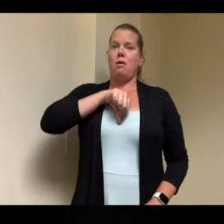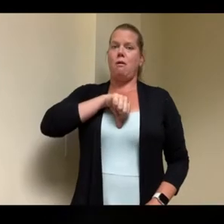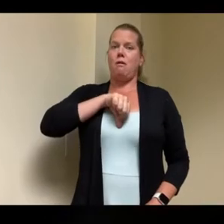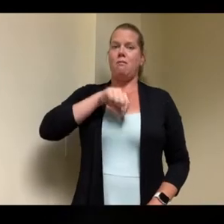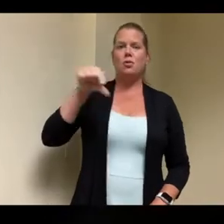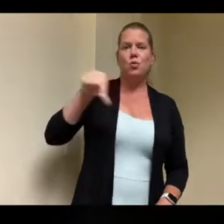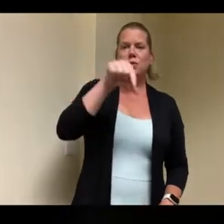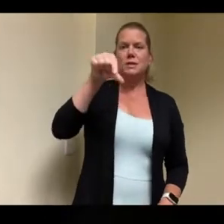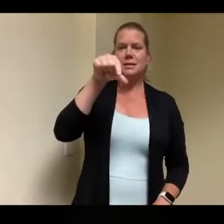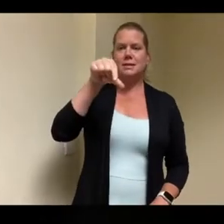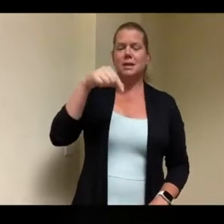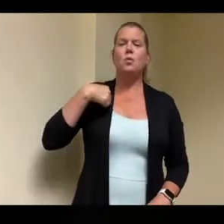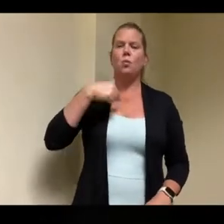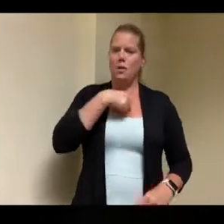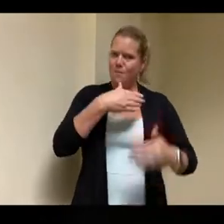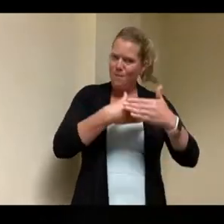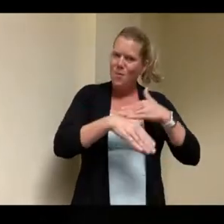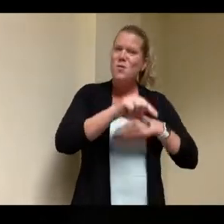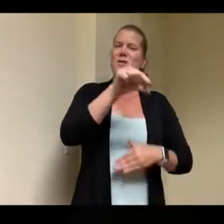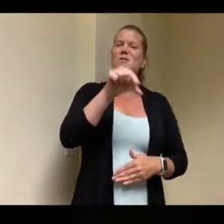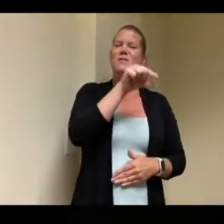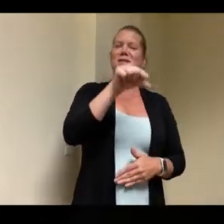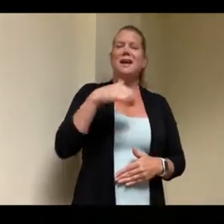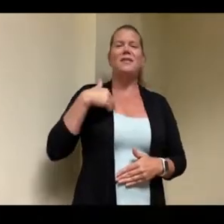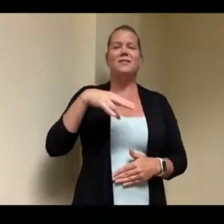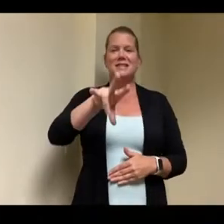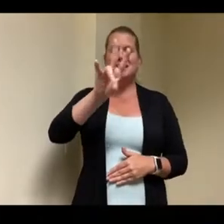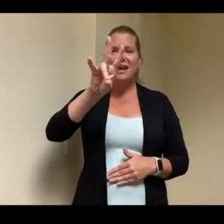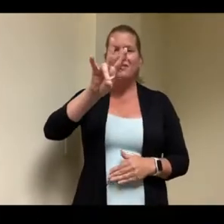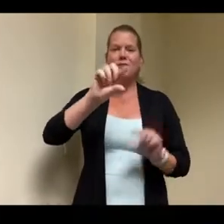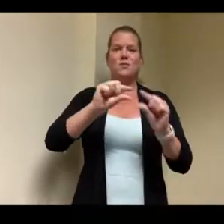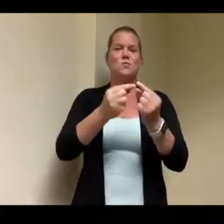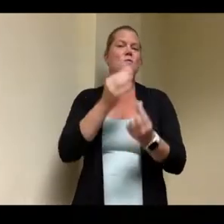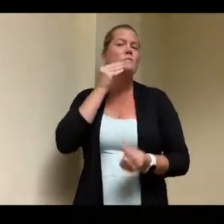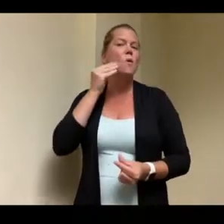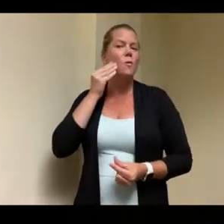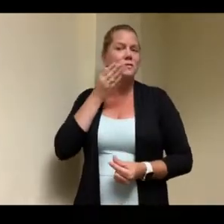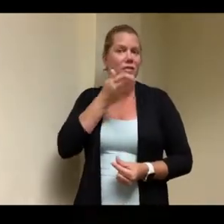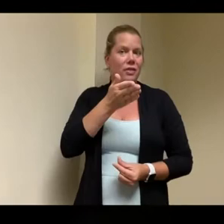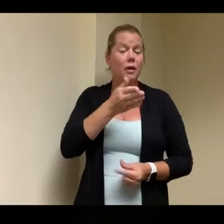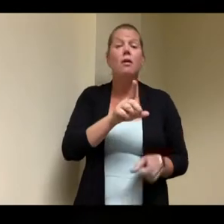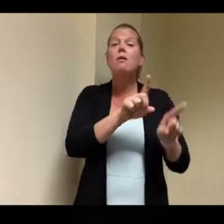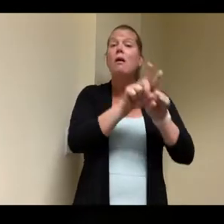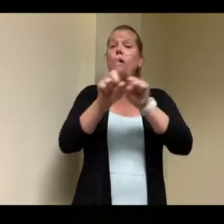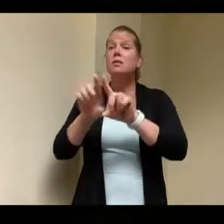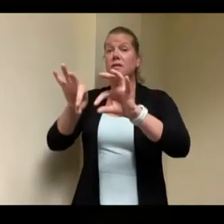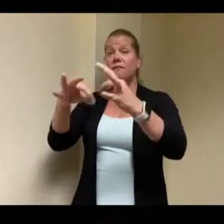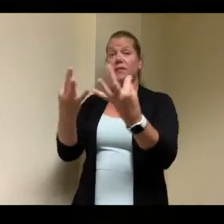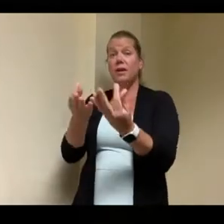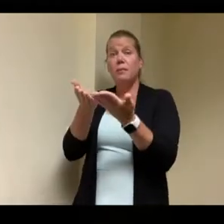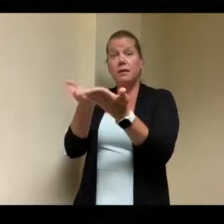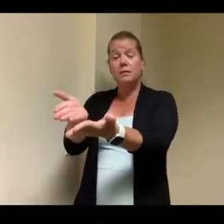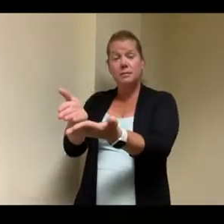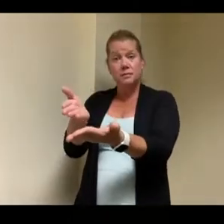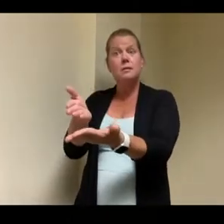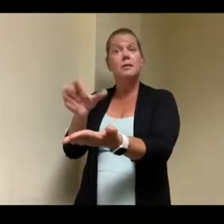seven group homes in quincy we we support a lot of families from quincy because we have a family support program